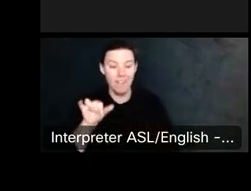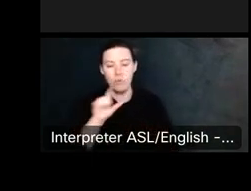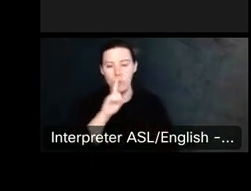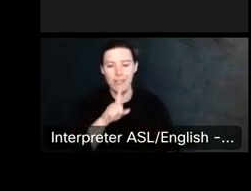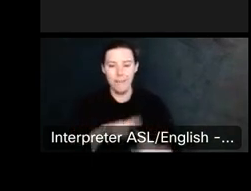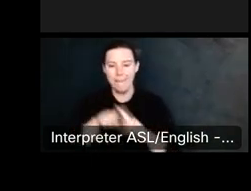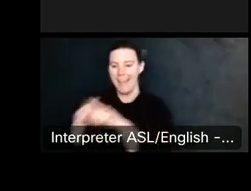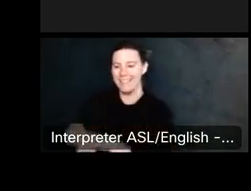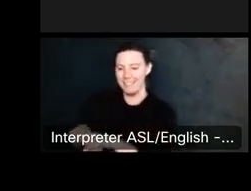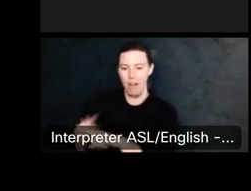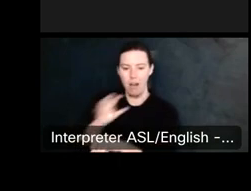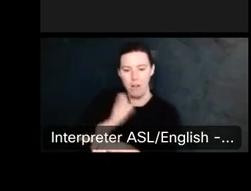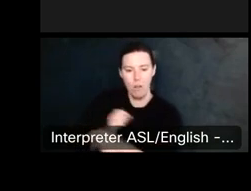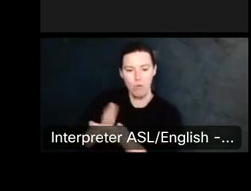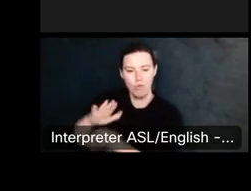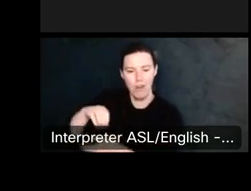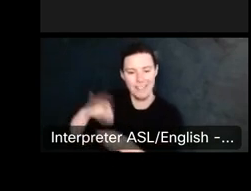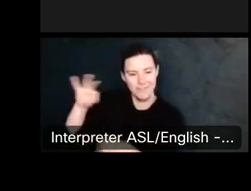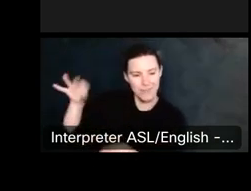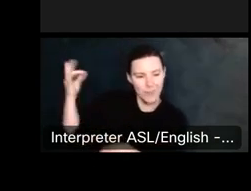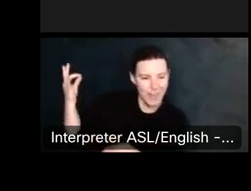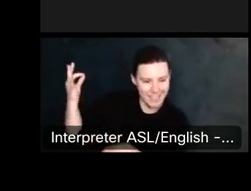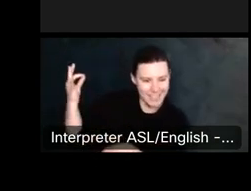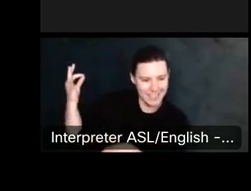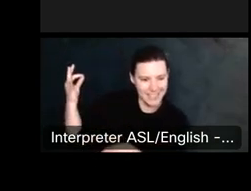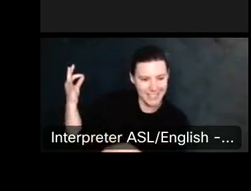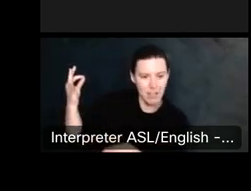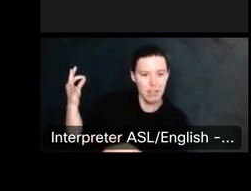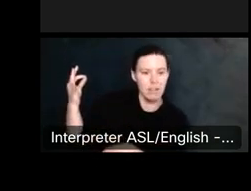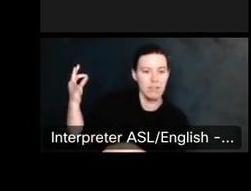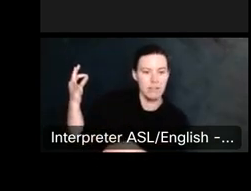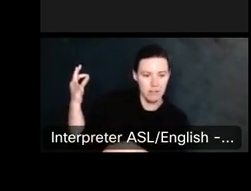And so an artist retains their bar rights even if they no longer own the artwork.